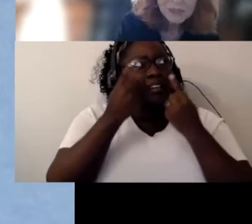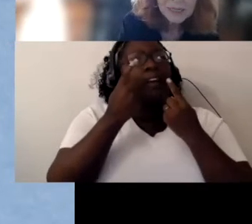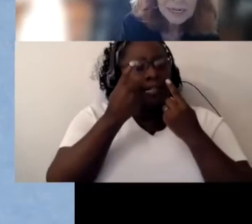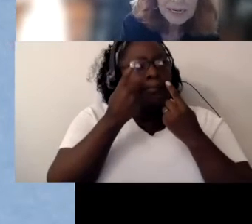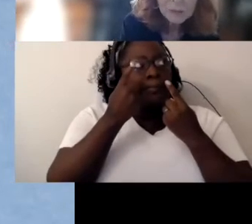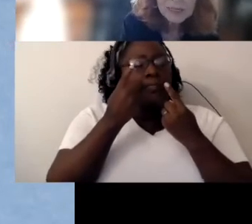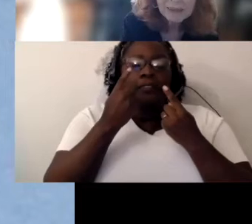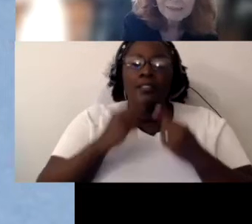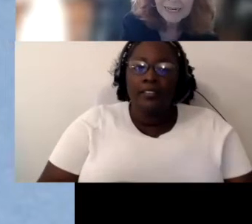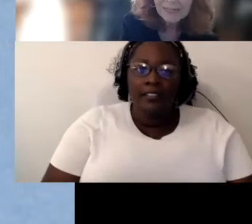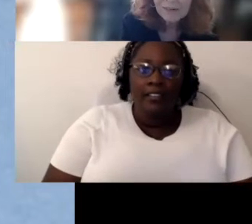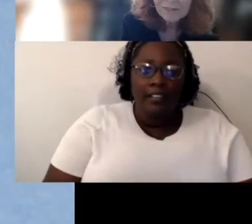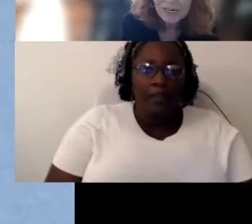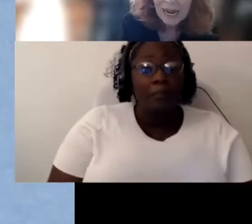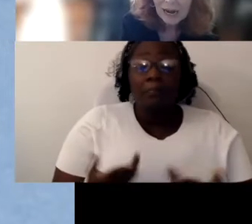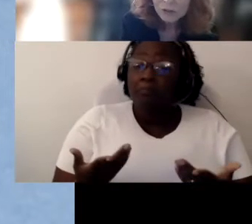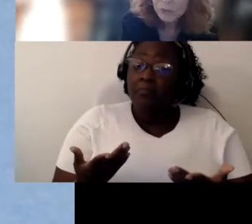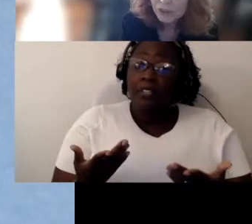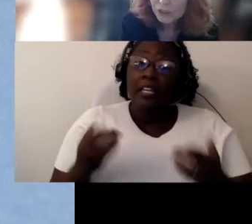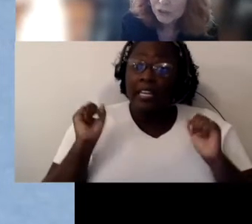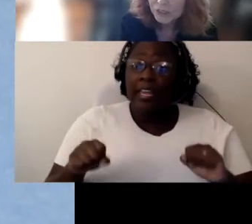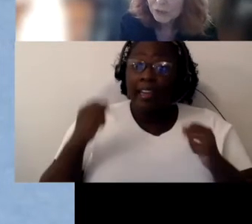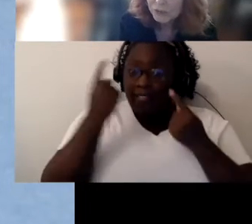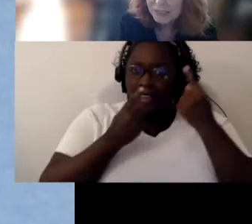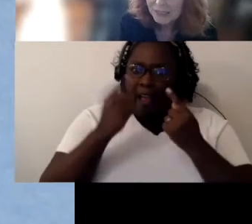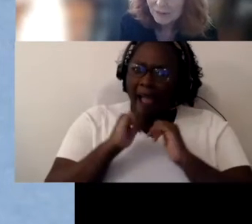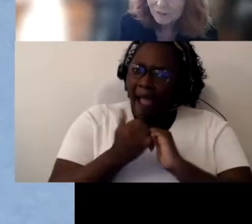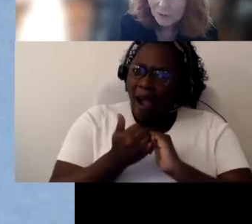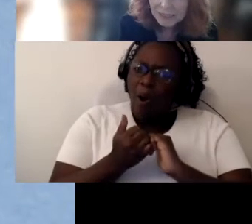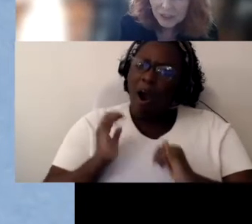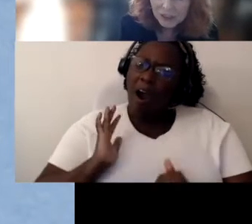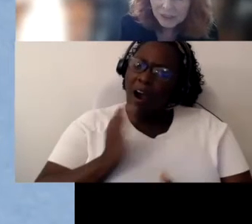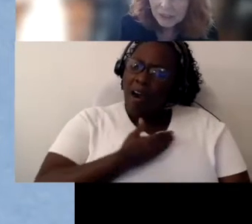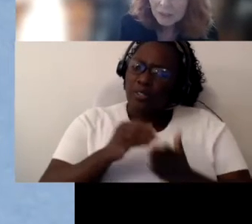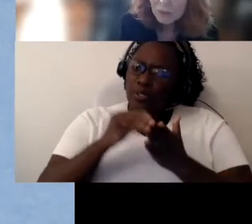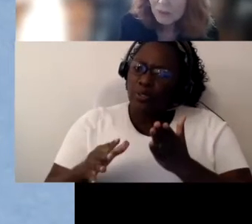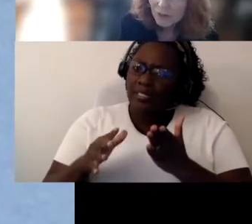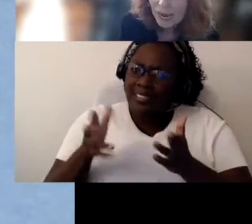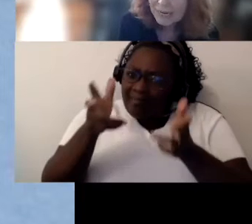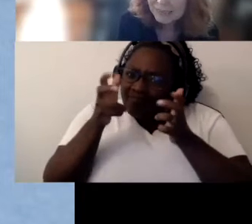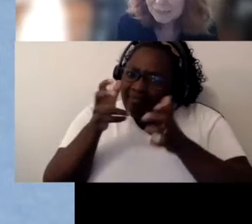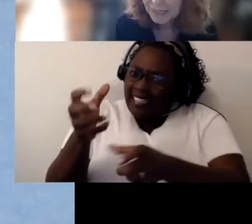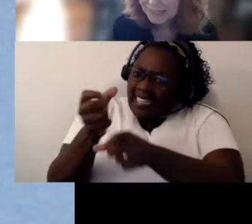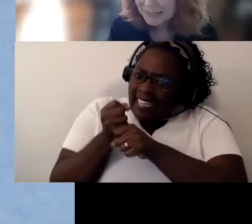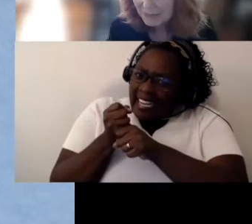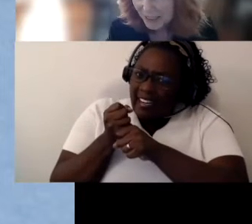So again we can think of how do our students receive information or there has to be a delivery